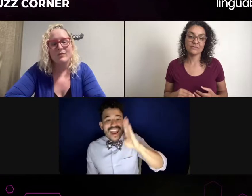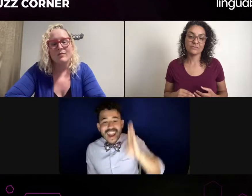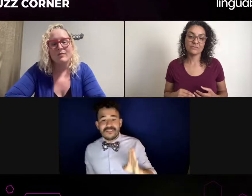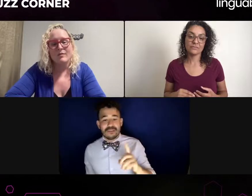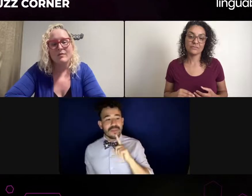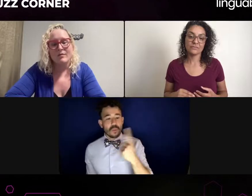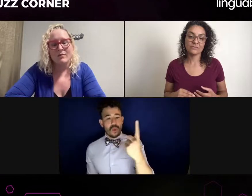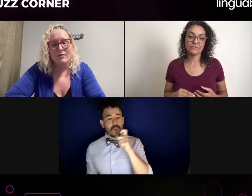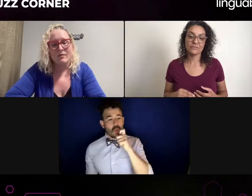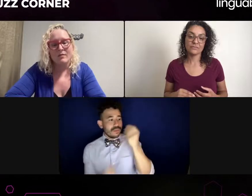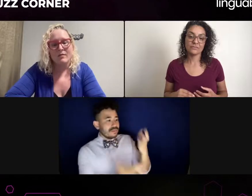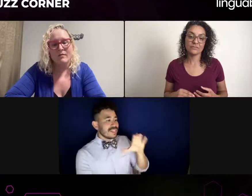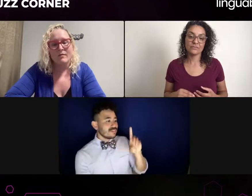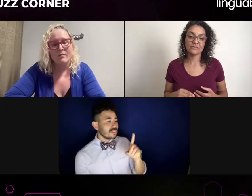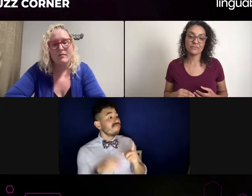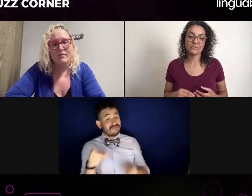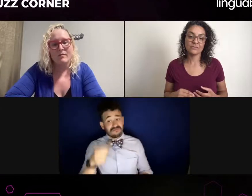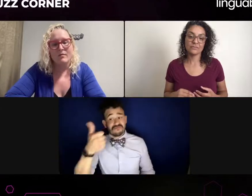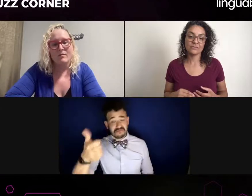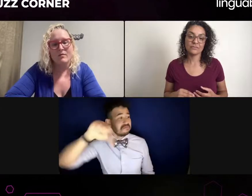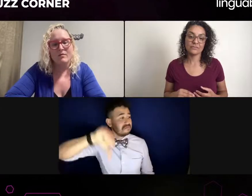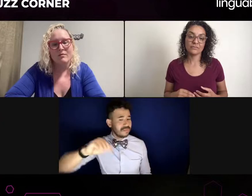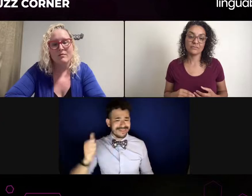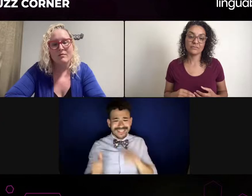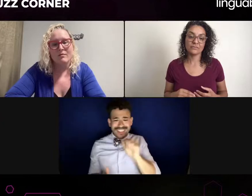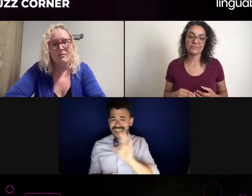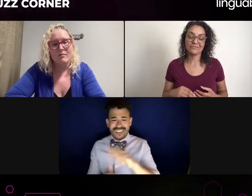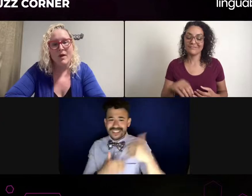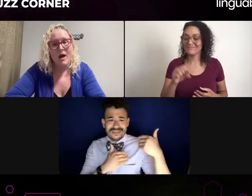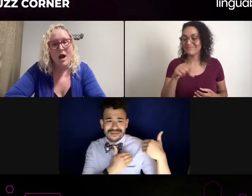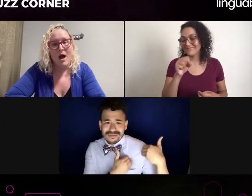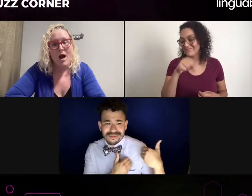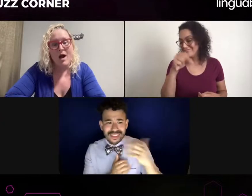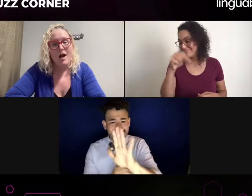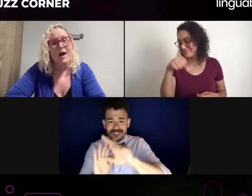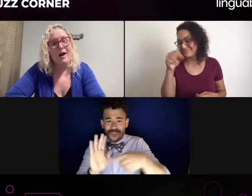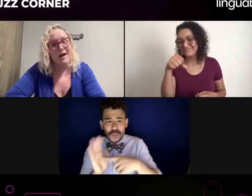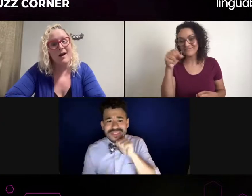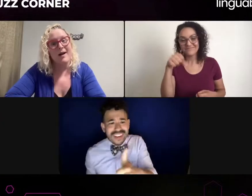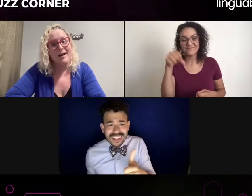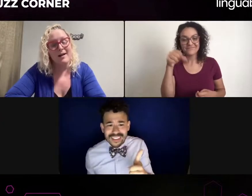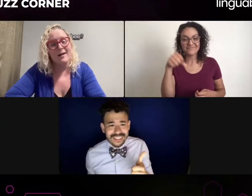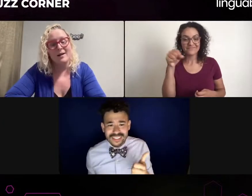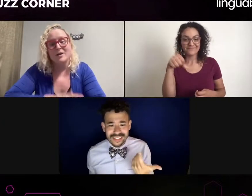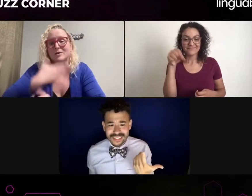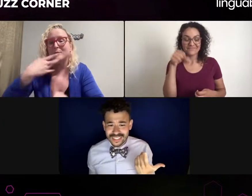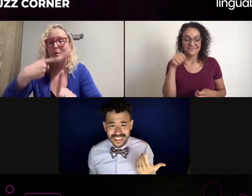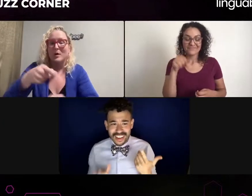if, you know, maybe other deaf actors thought like, "Oh, I don't care. Do you mind interpreting for all of us?" Like, is that cool?